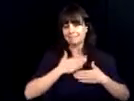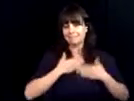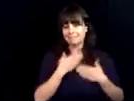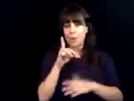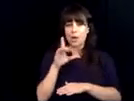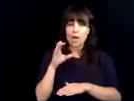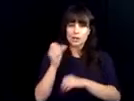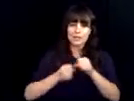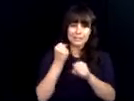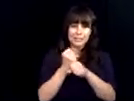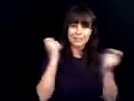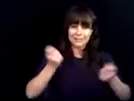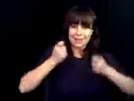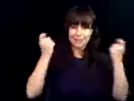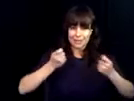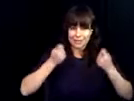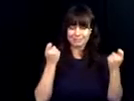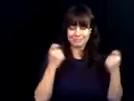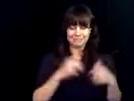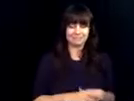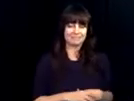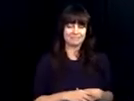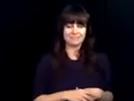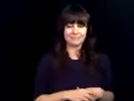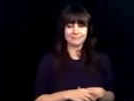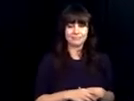spectacled furry friends. I wanted to reach out and give a shout